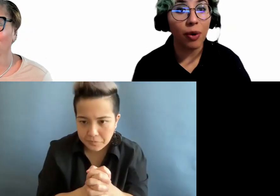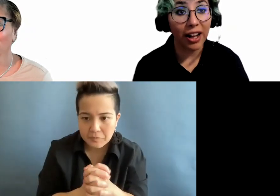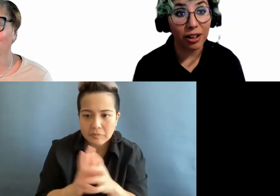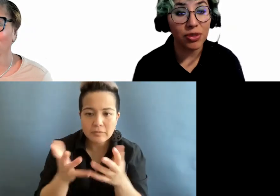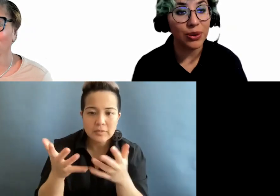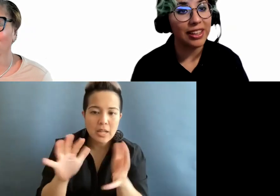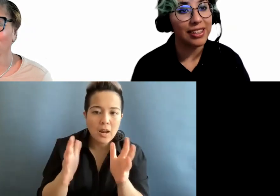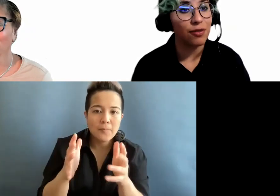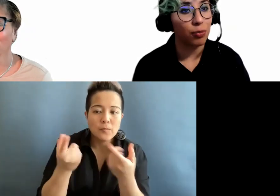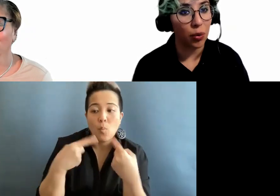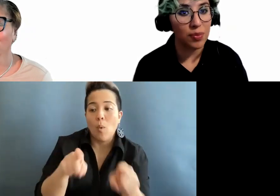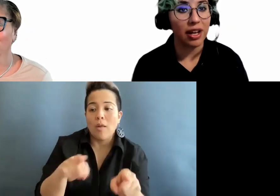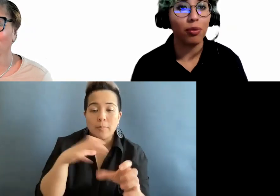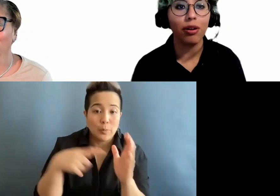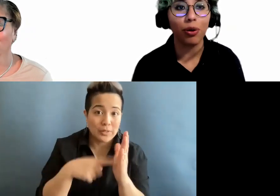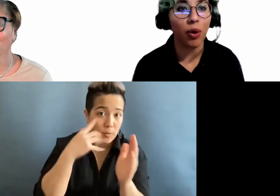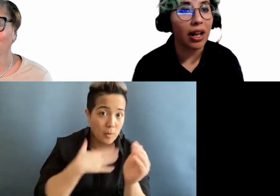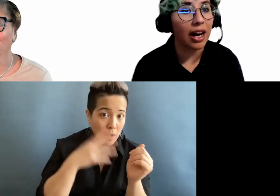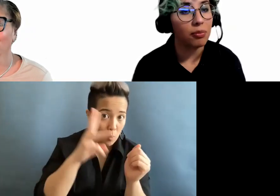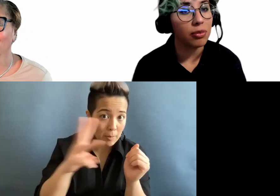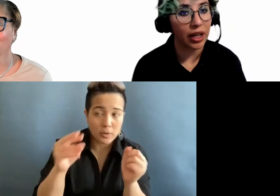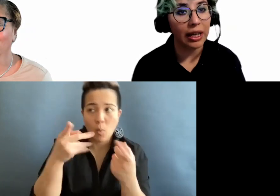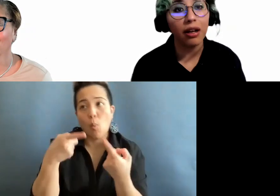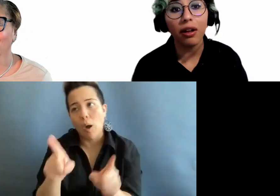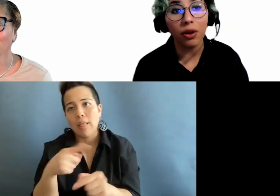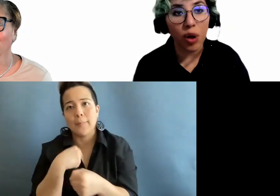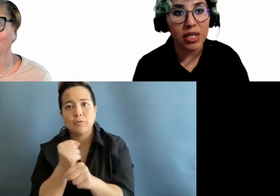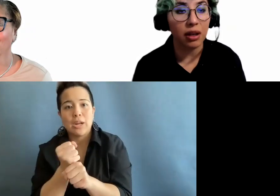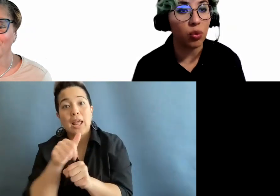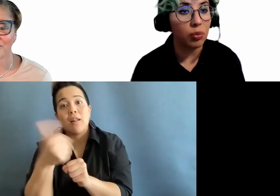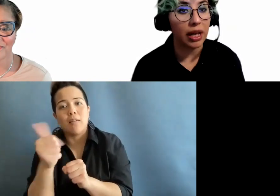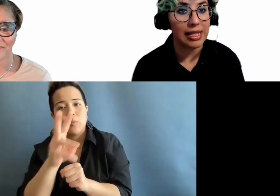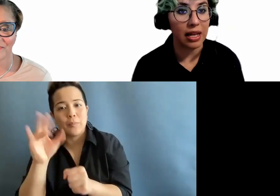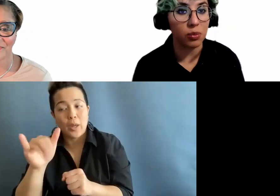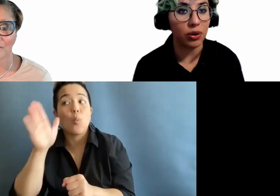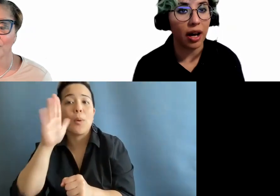while I am doing this for my website or while I am creating another website that will be accessible,